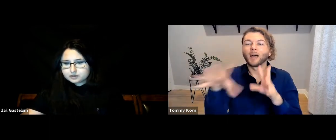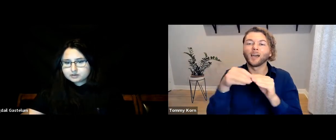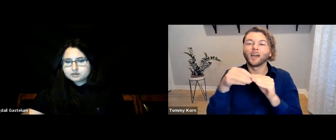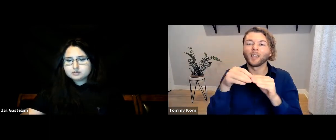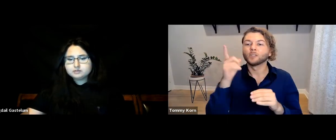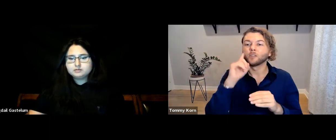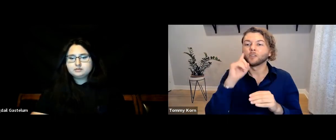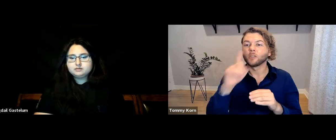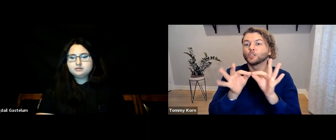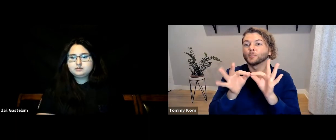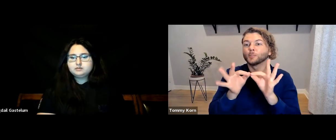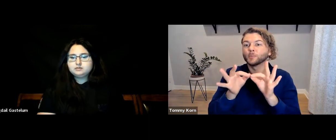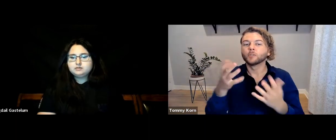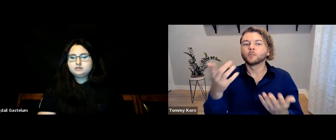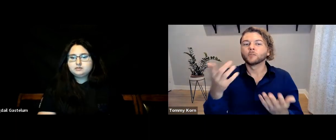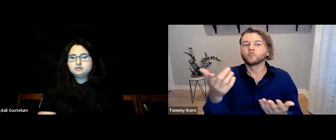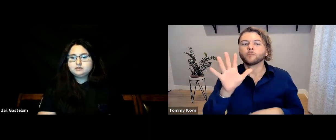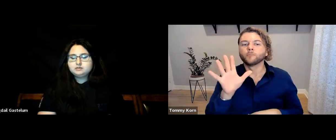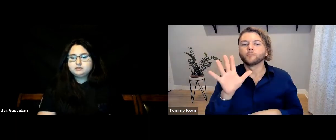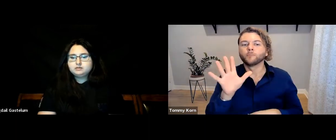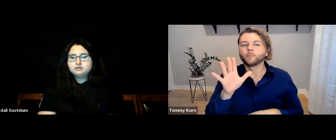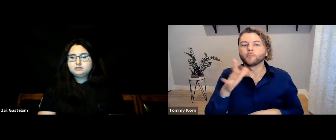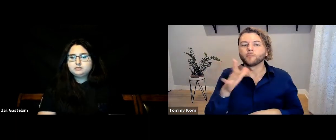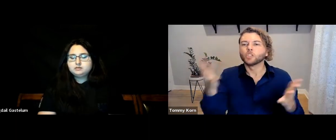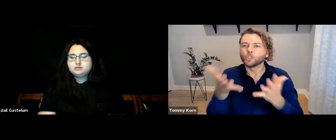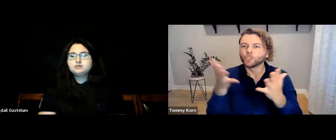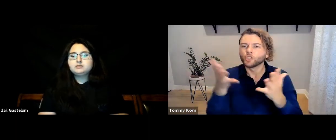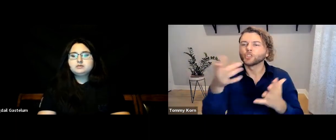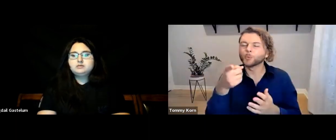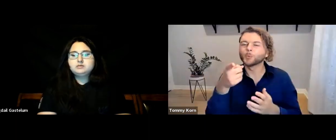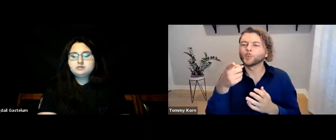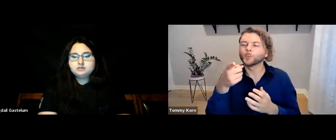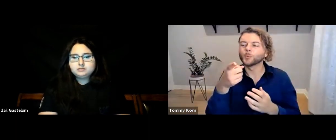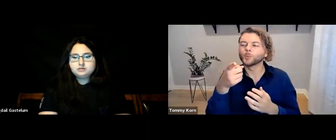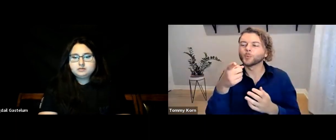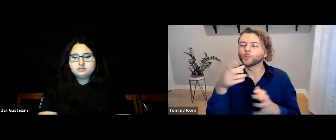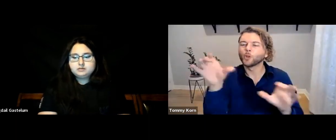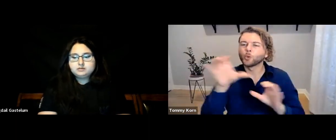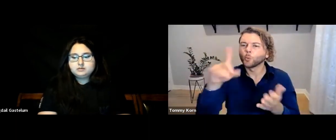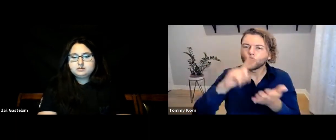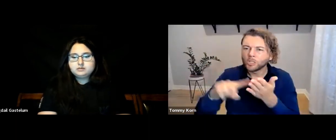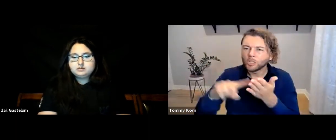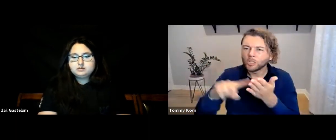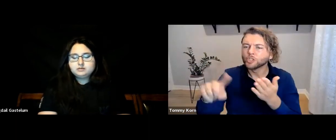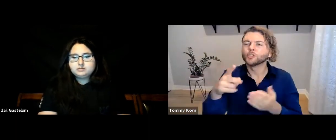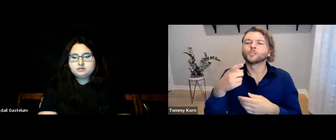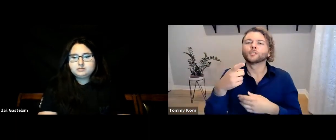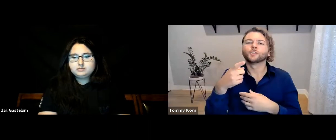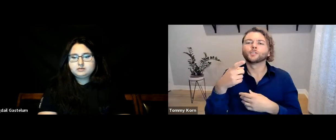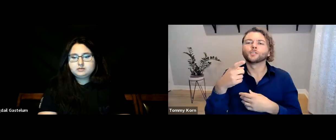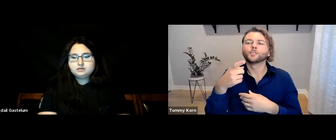[Tommy] Oh, I do want to add for the interpreter who asked the previous question: I encourage you to do your research.